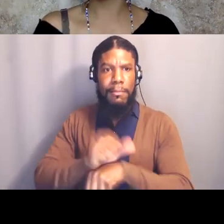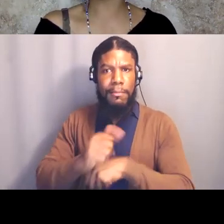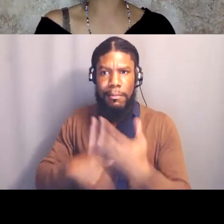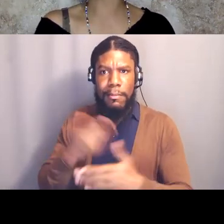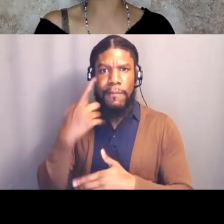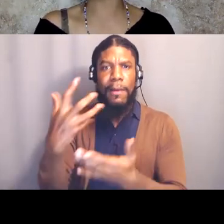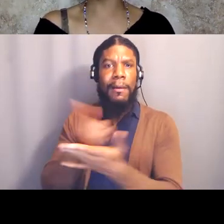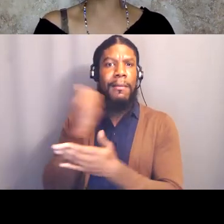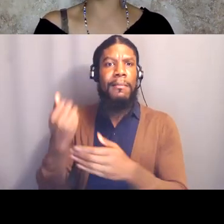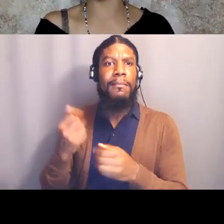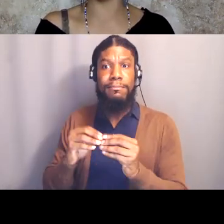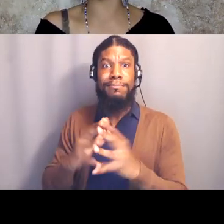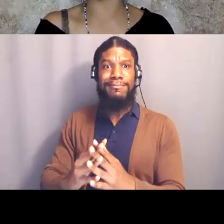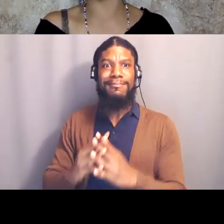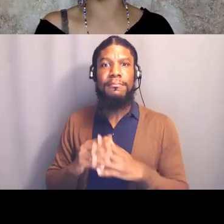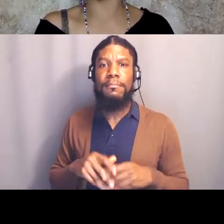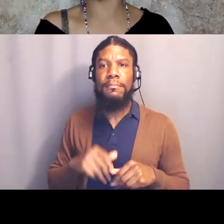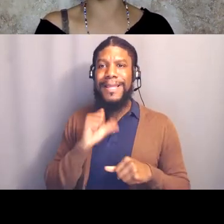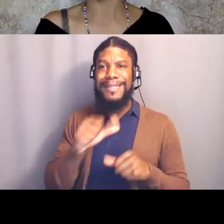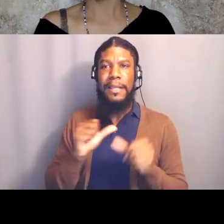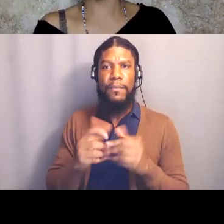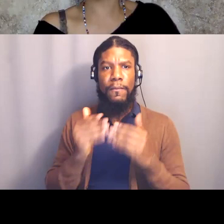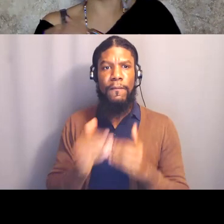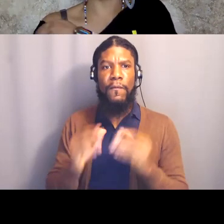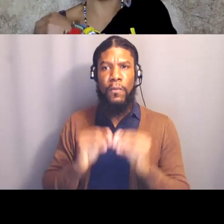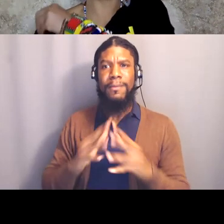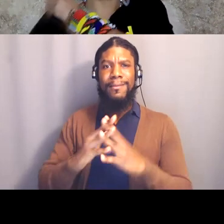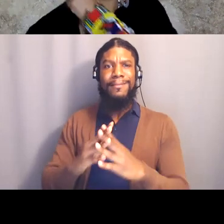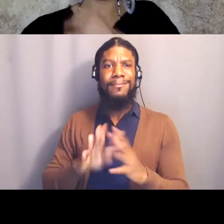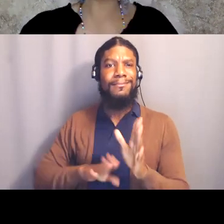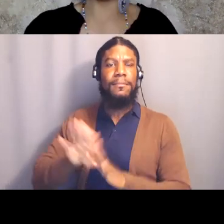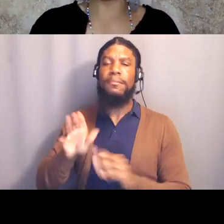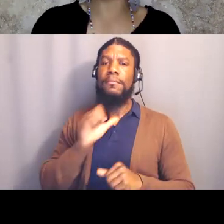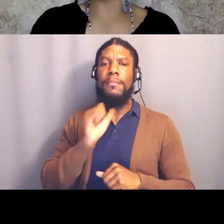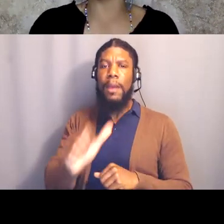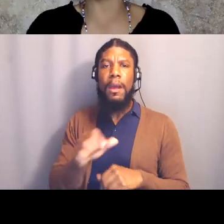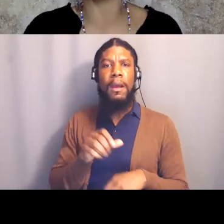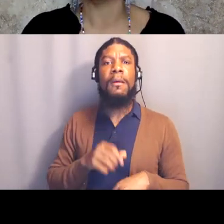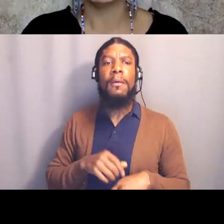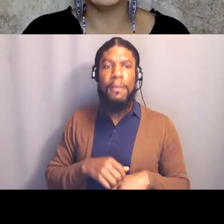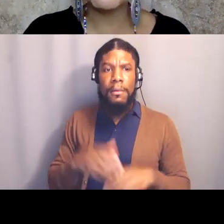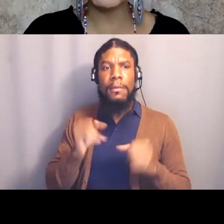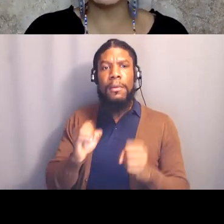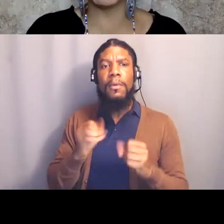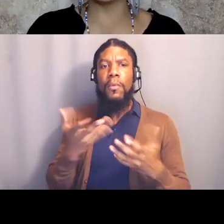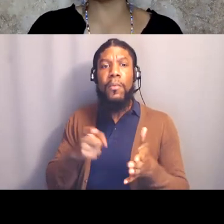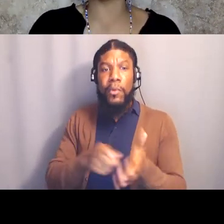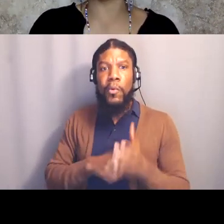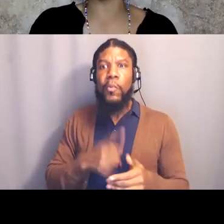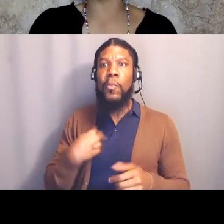And so some building has to be a part of it, we have to absolutely build towards the vision